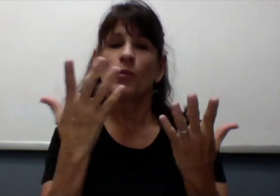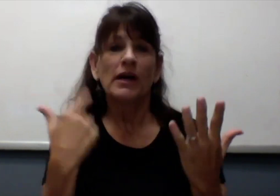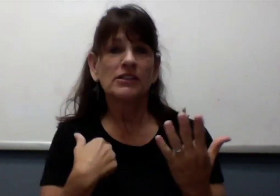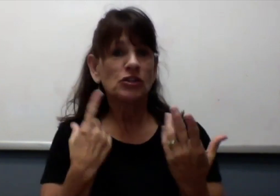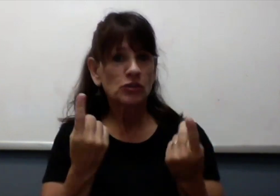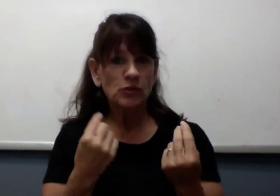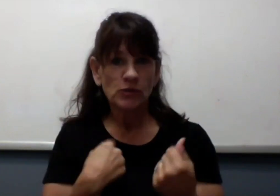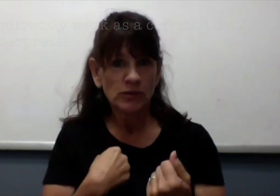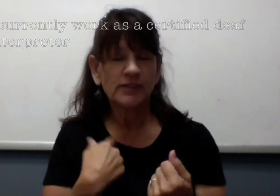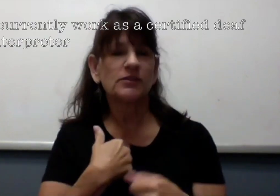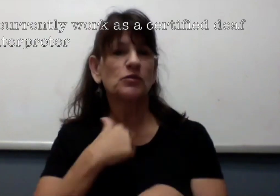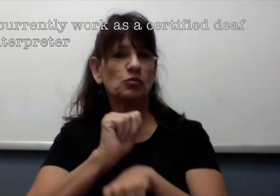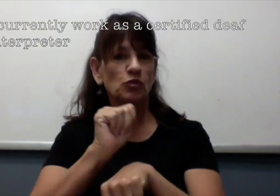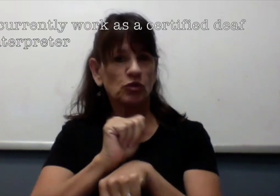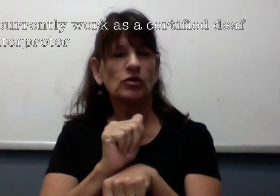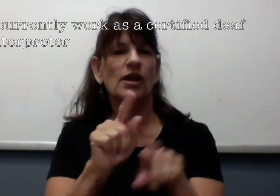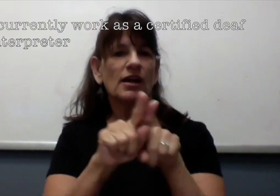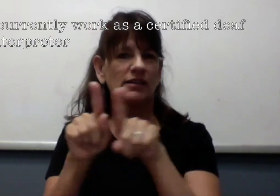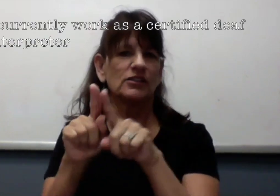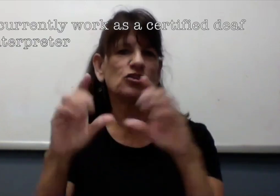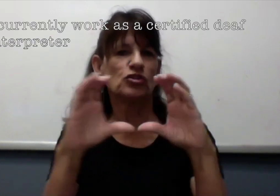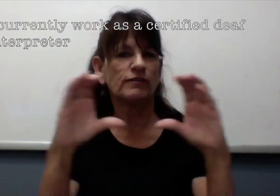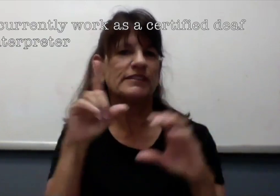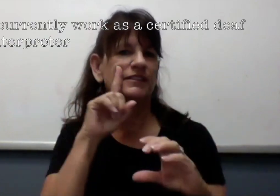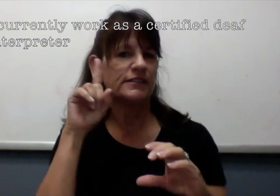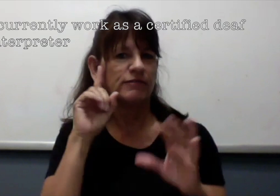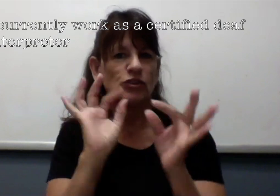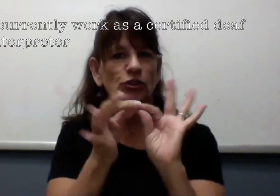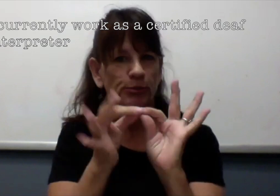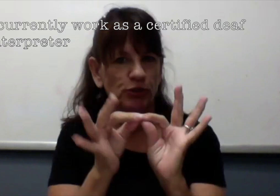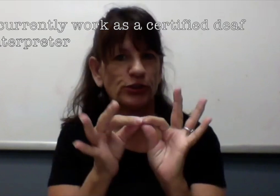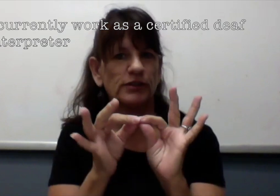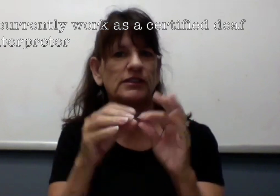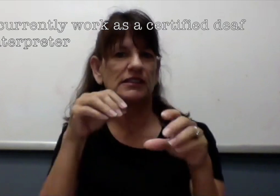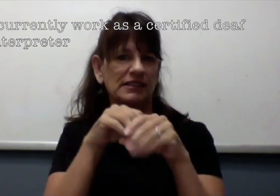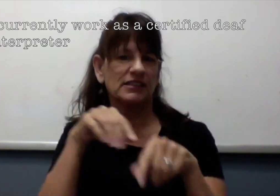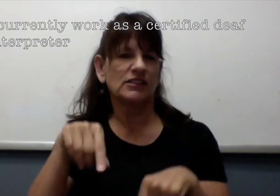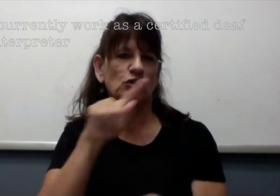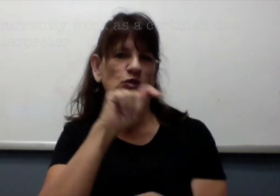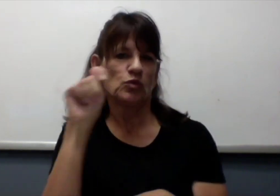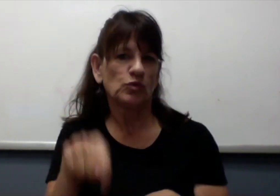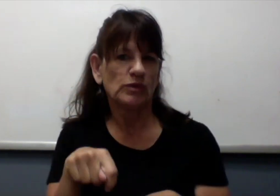Currently I work as a certified deaf interpreter,